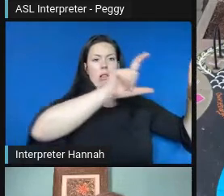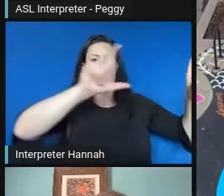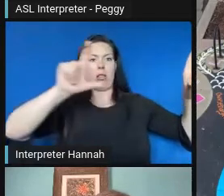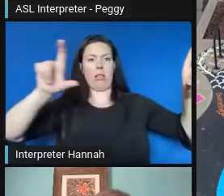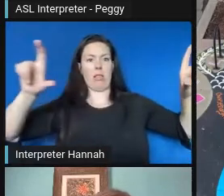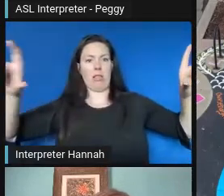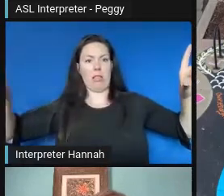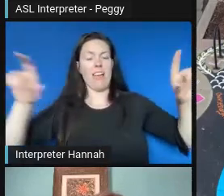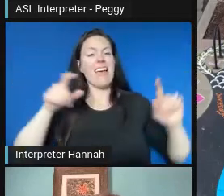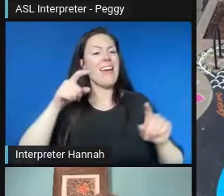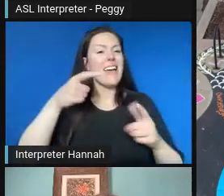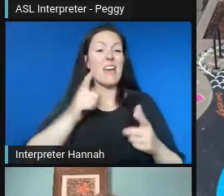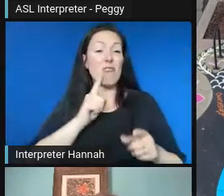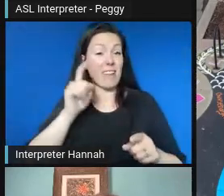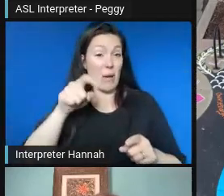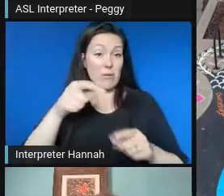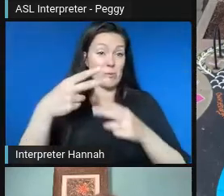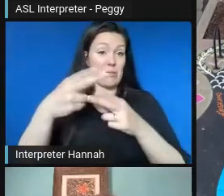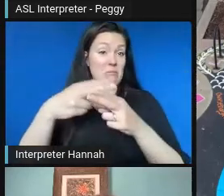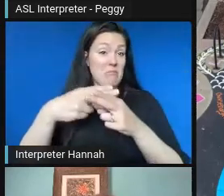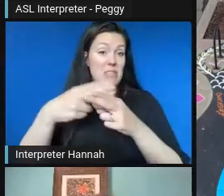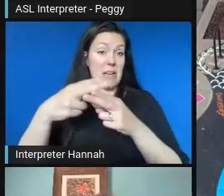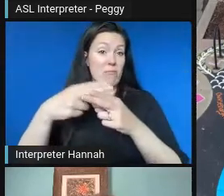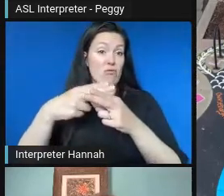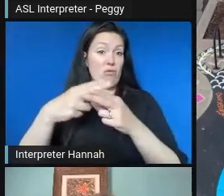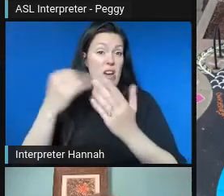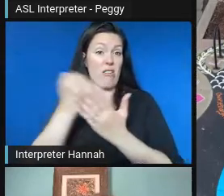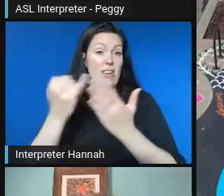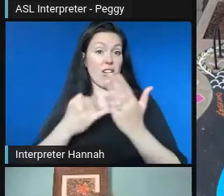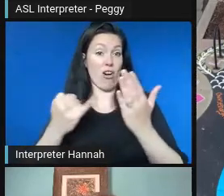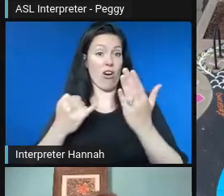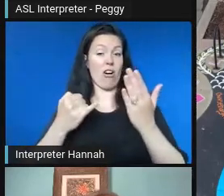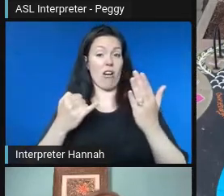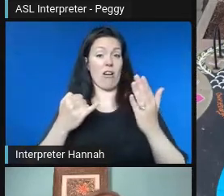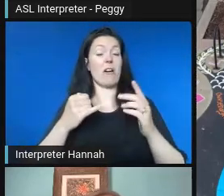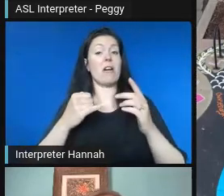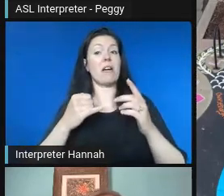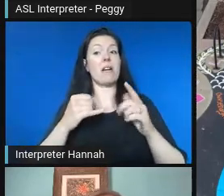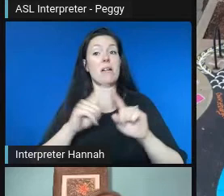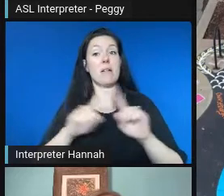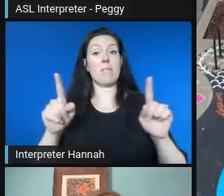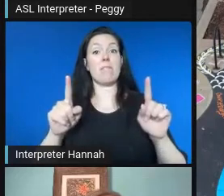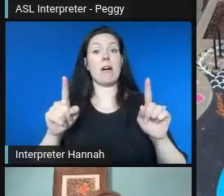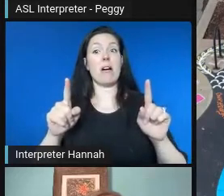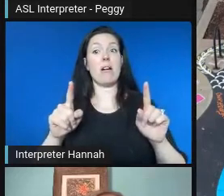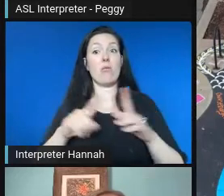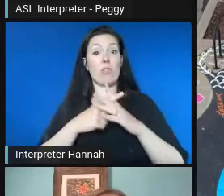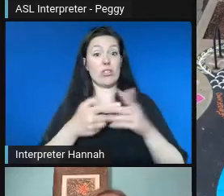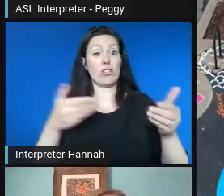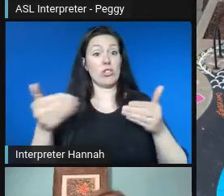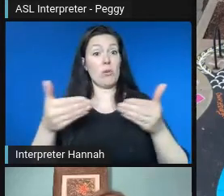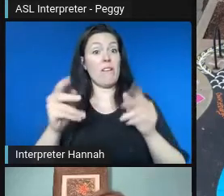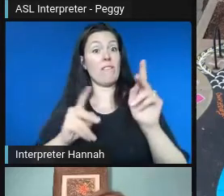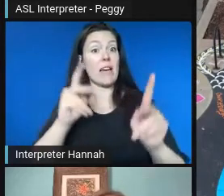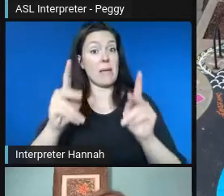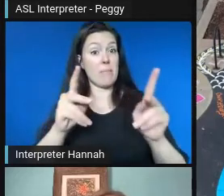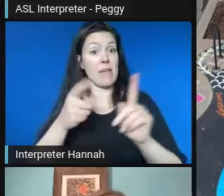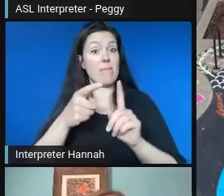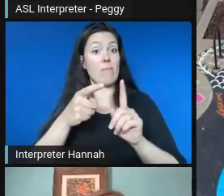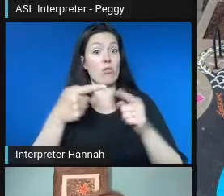a temporary art installation. And then we invited people during a block party to add to the mural, kind of answer the question